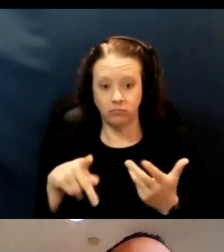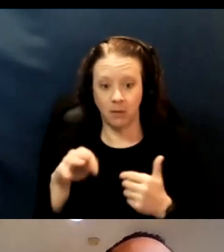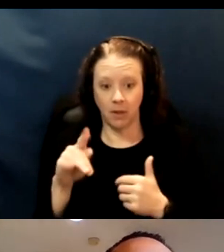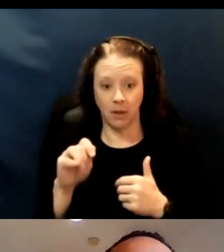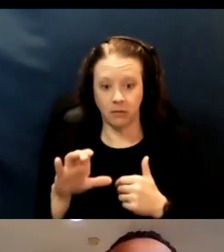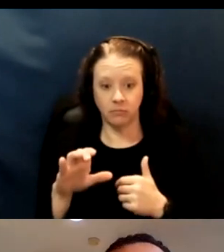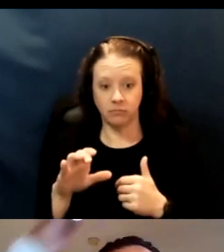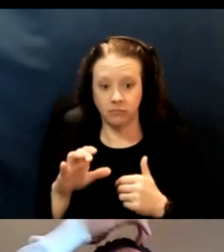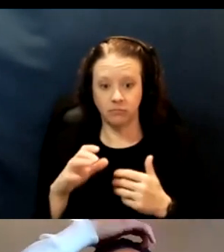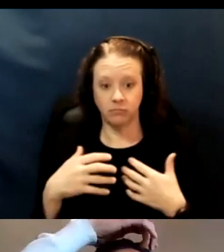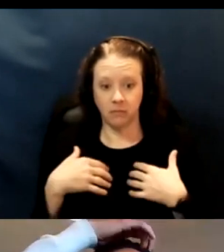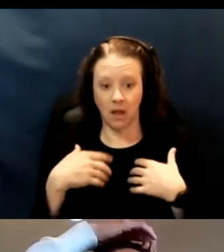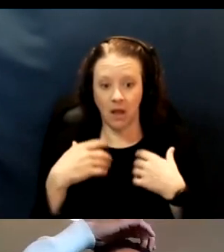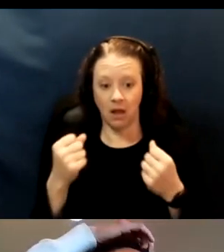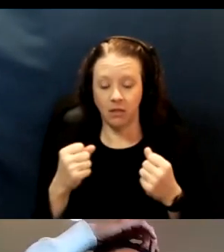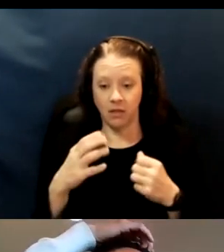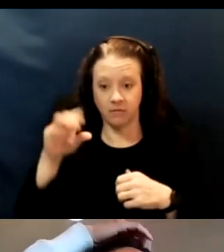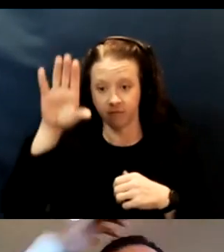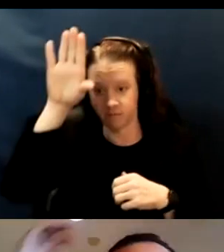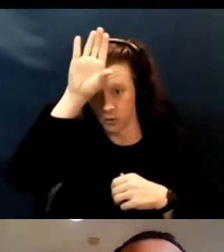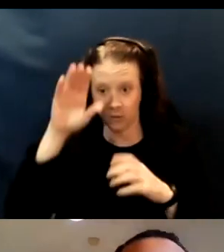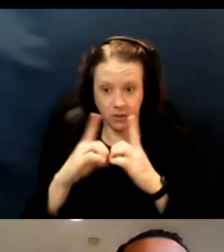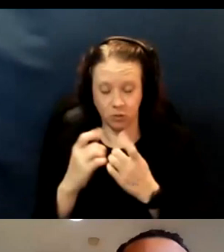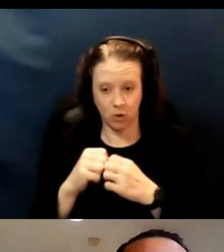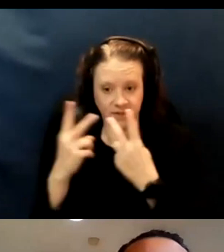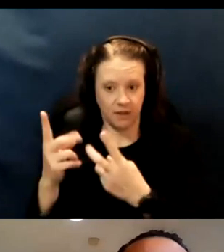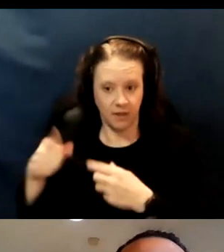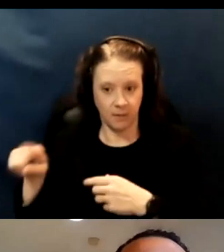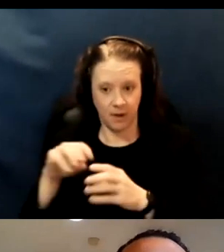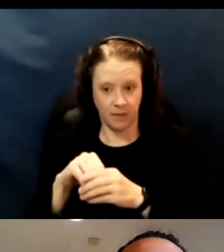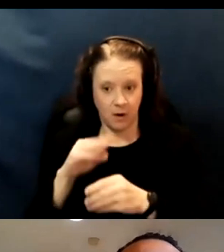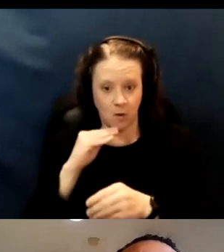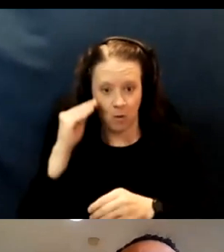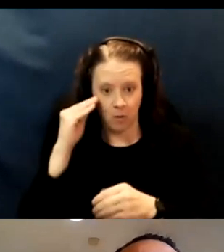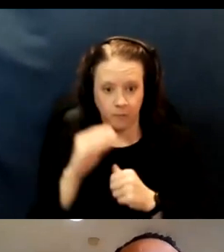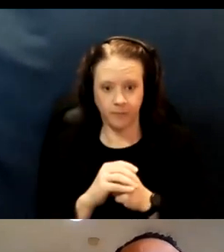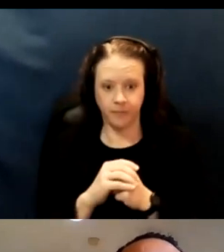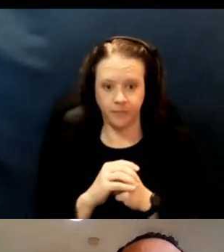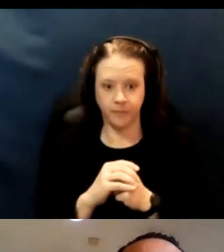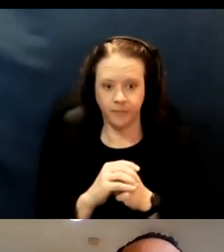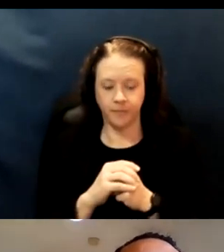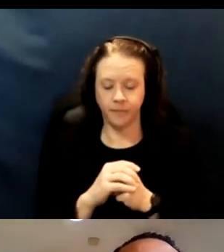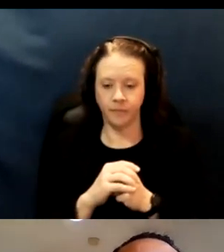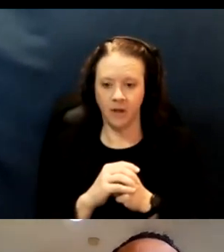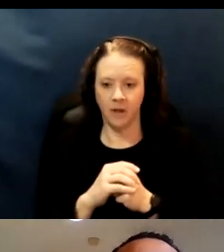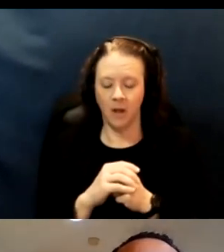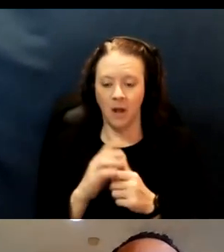Also happy to announce that a couple of weeks ago, or actually last week, the state announced that EMS,